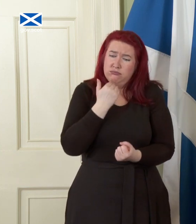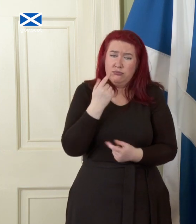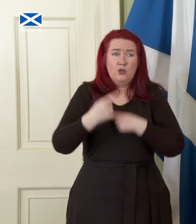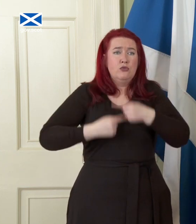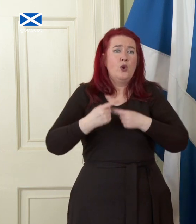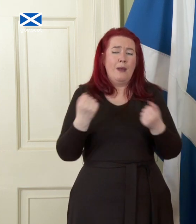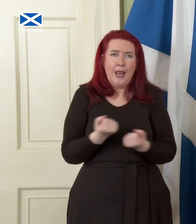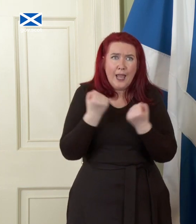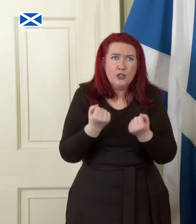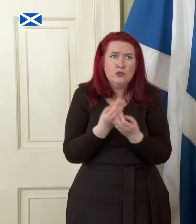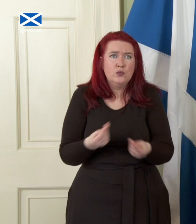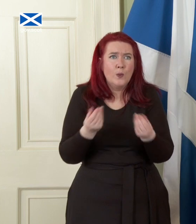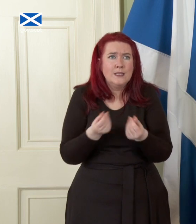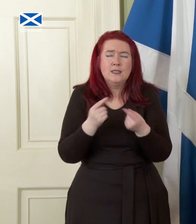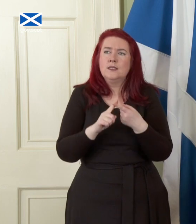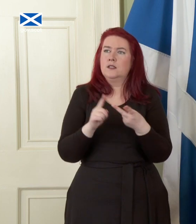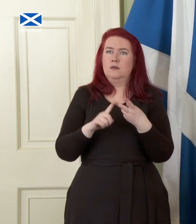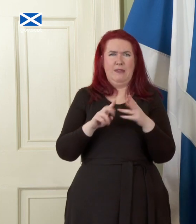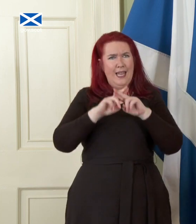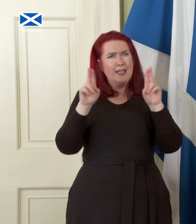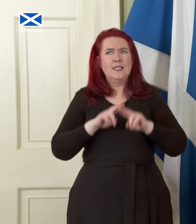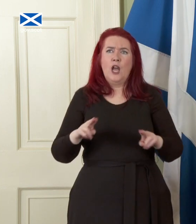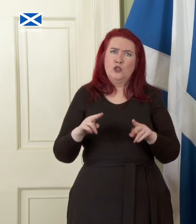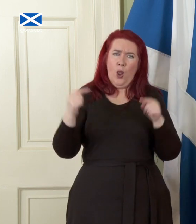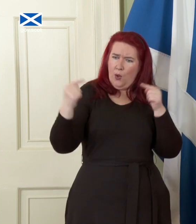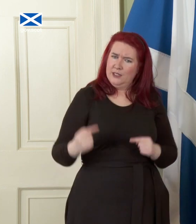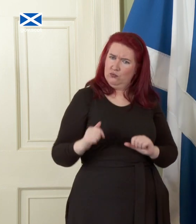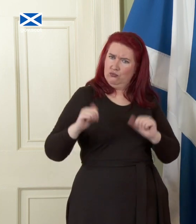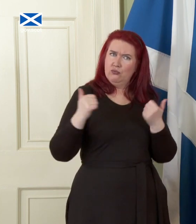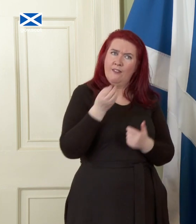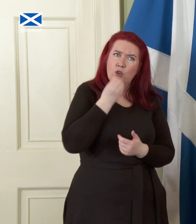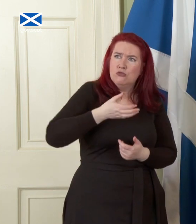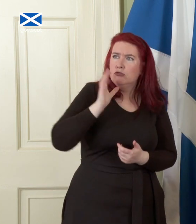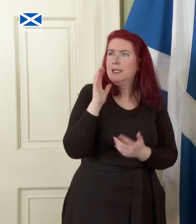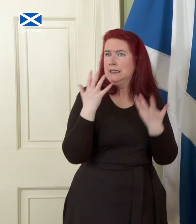internationally competitive industries, from food and drink to technology, from tourism to